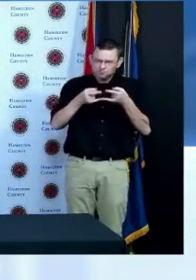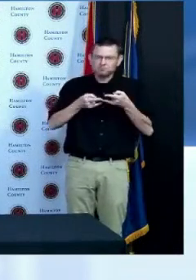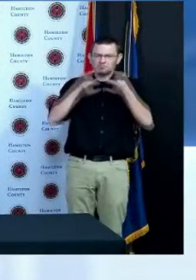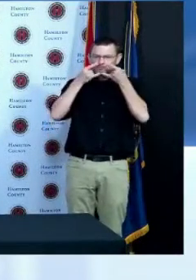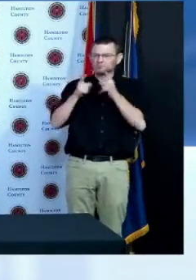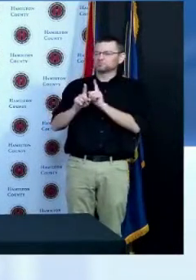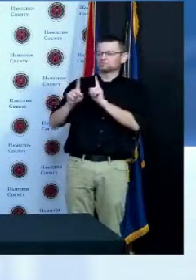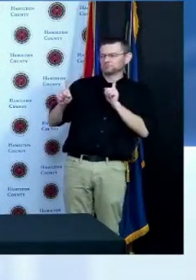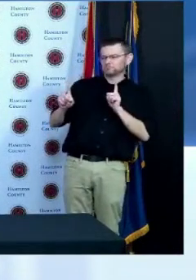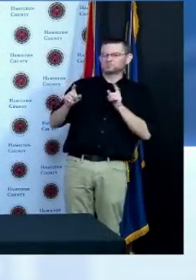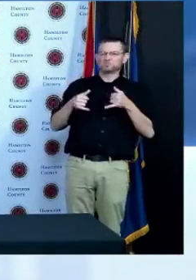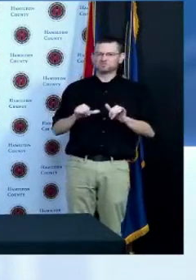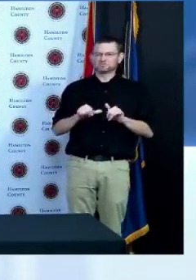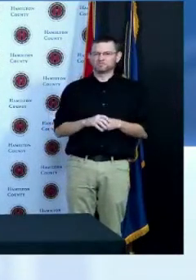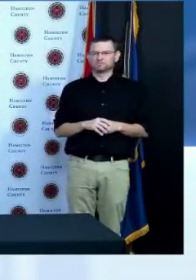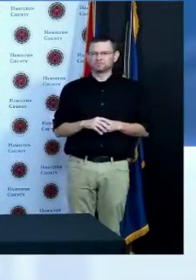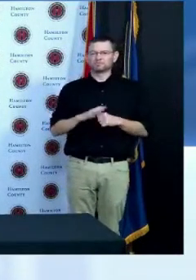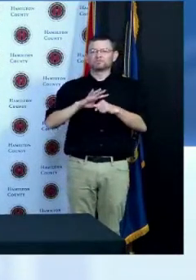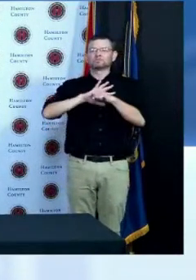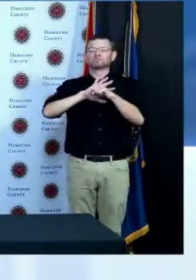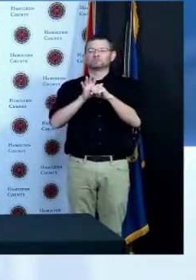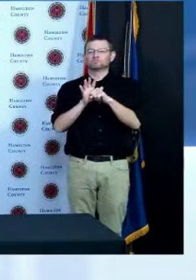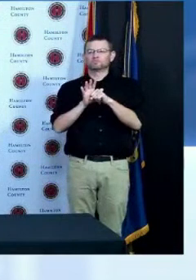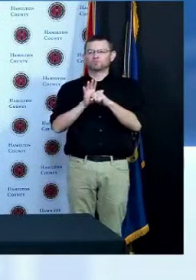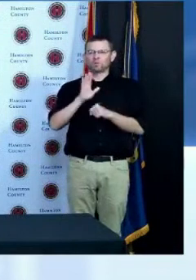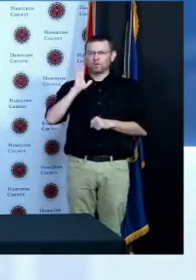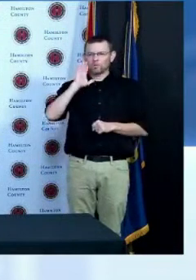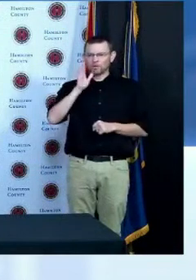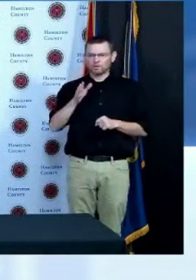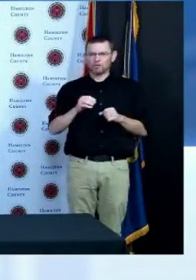likely to spread in indoor environments when people let their guard down so please continue